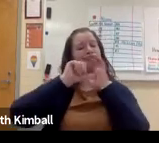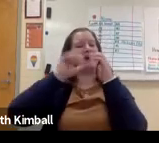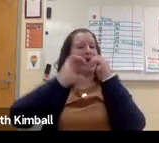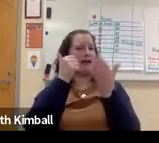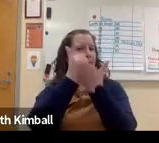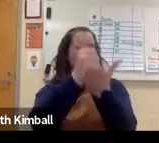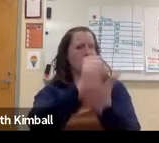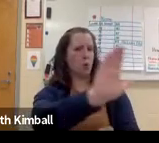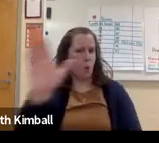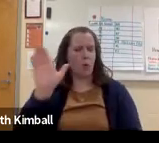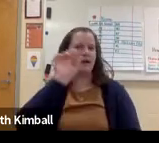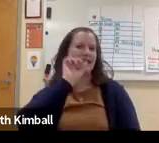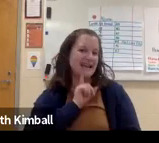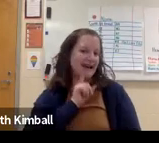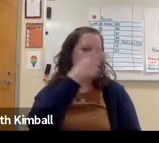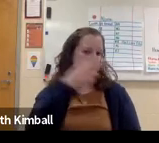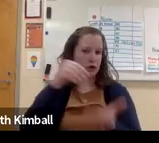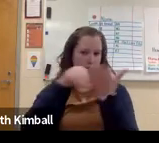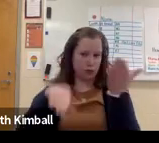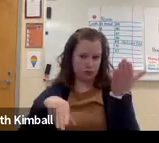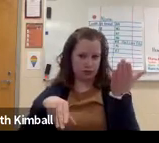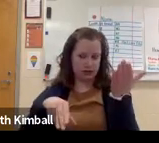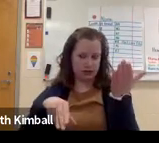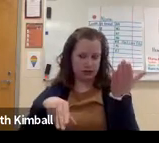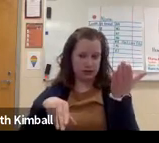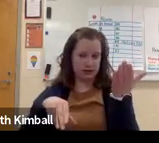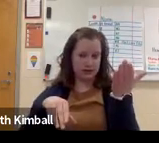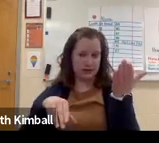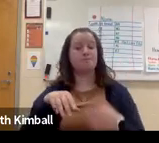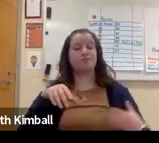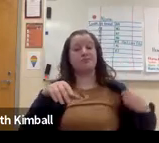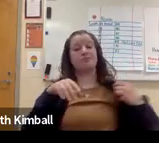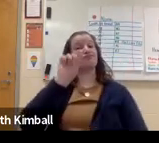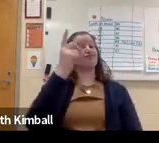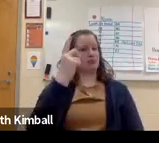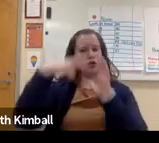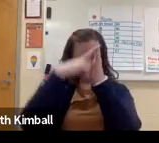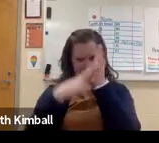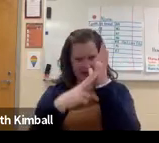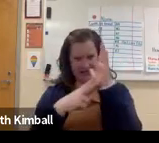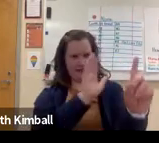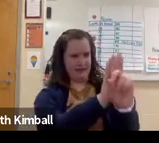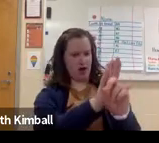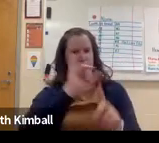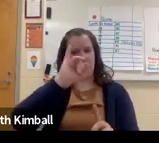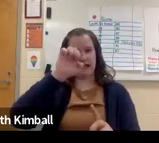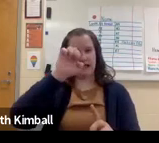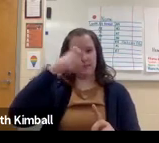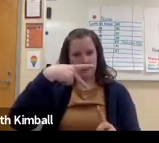We'll skip the activity. I just want to emphasize how you can help your deaf and hard of hearing students.